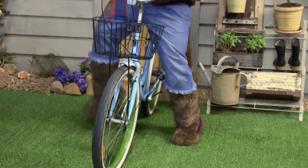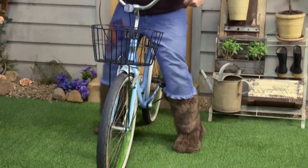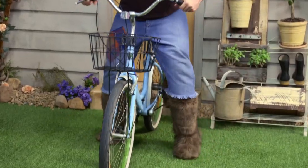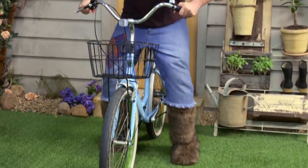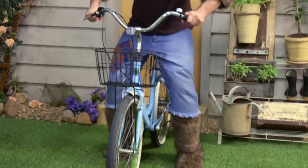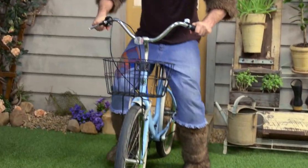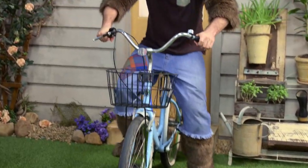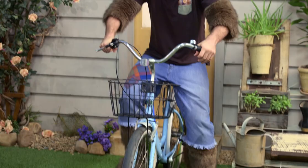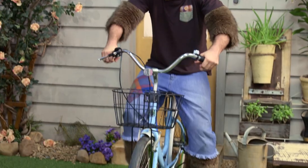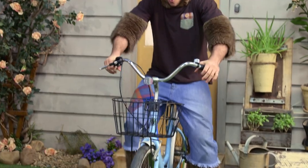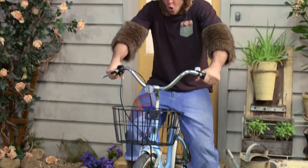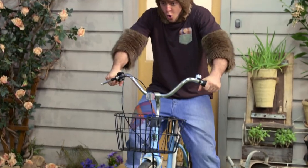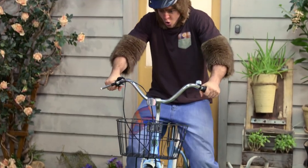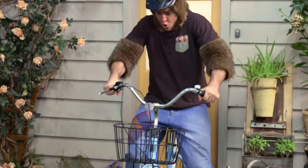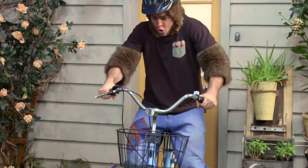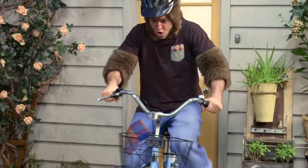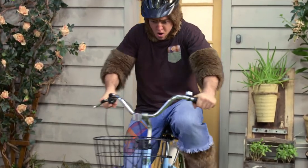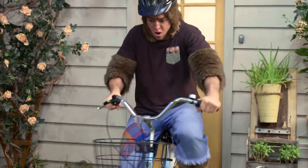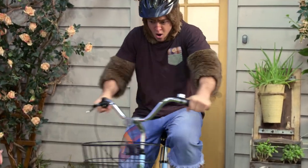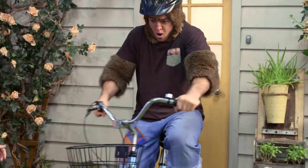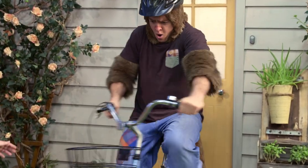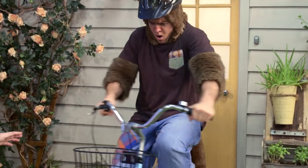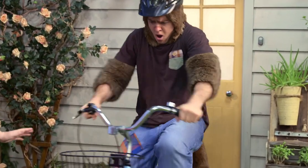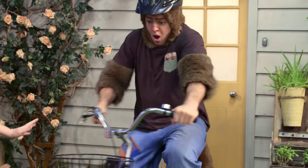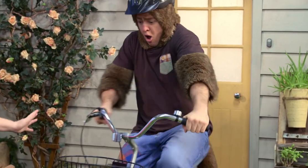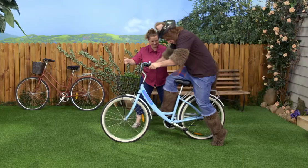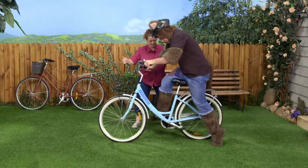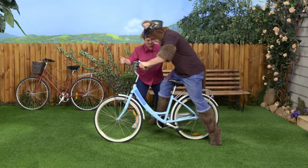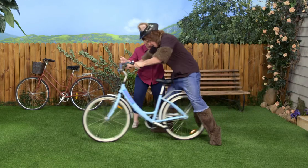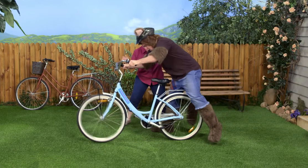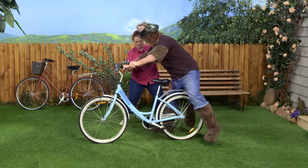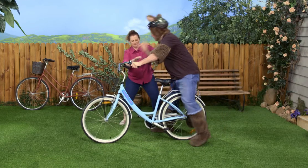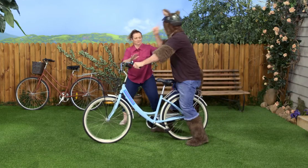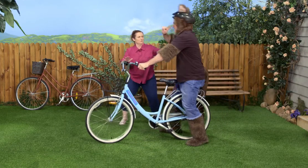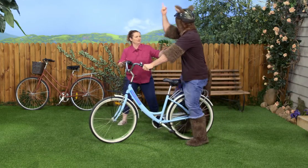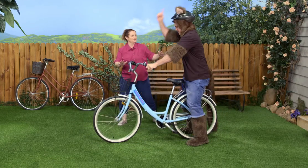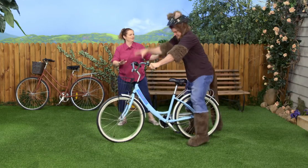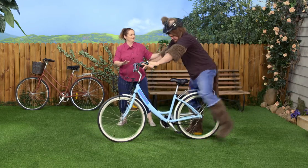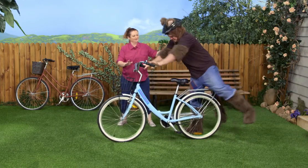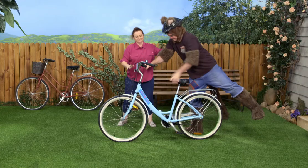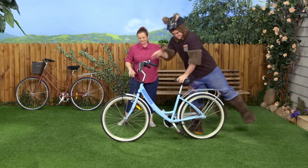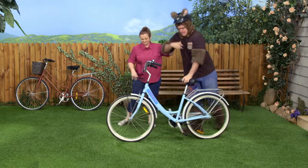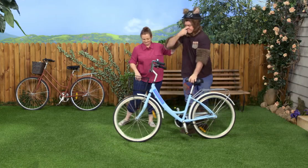Right. Ooh.. Oh, oh, oh...oh! Oh, I can't do it. Nup.